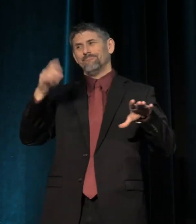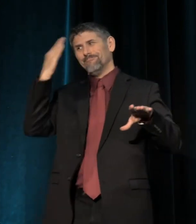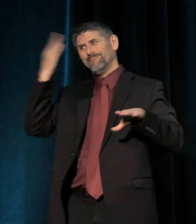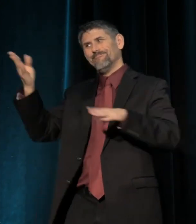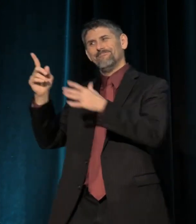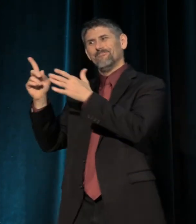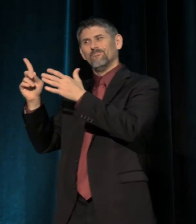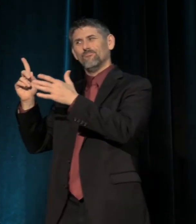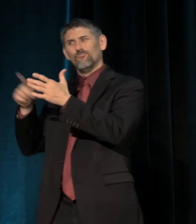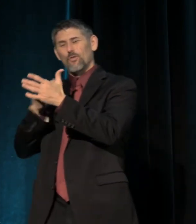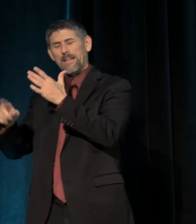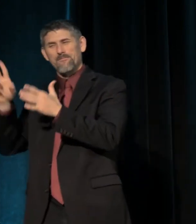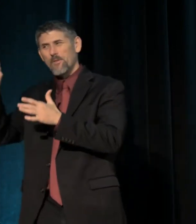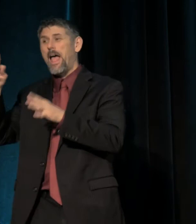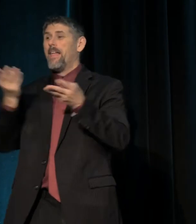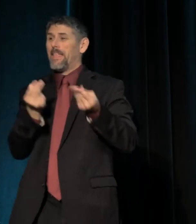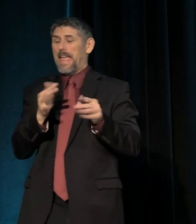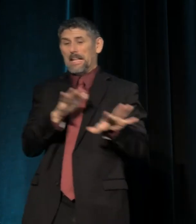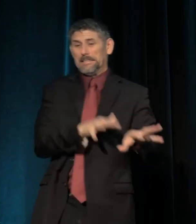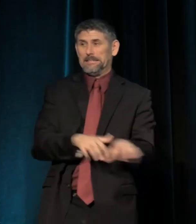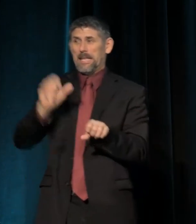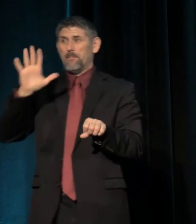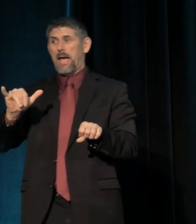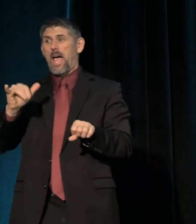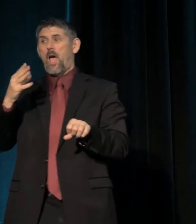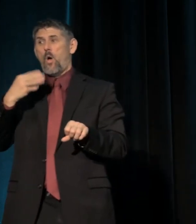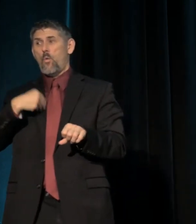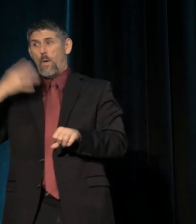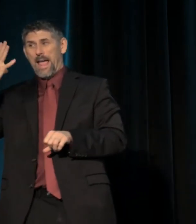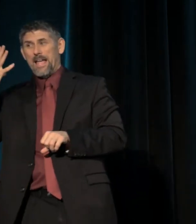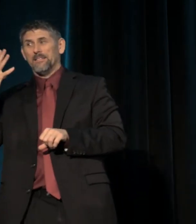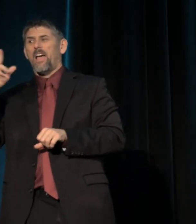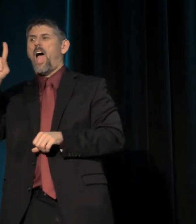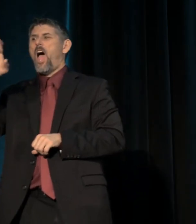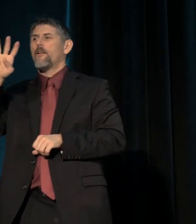They said, "Hey, the land had been taken by whites about 140 years before this."